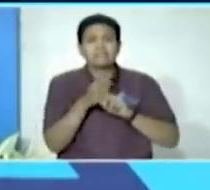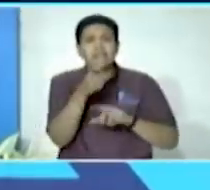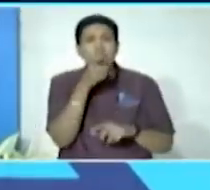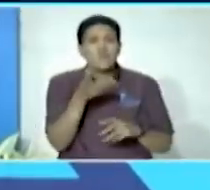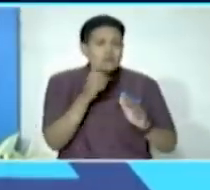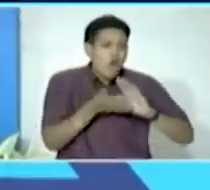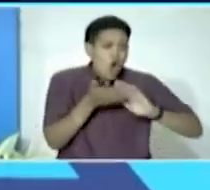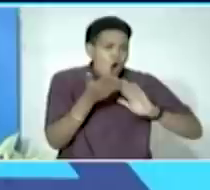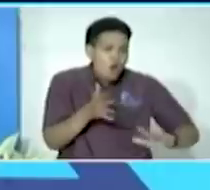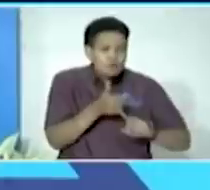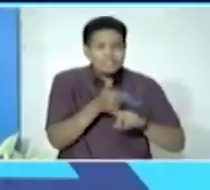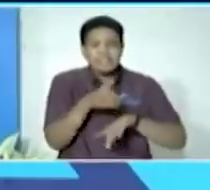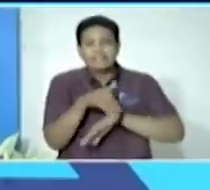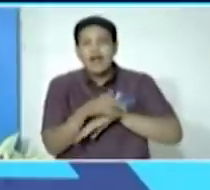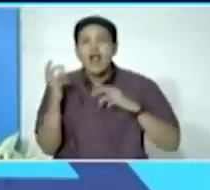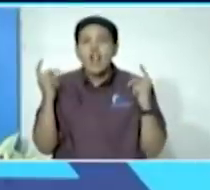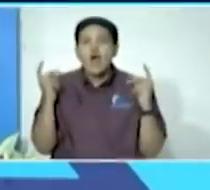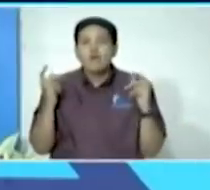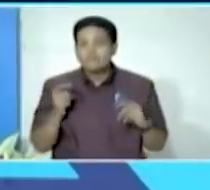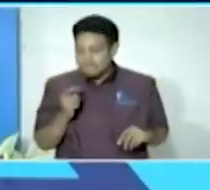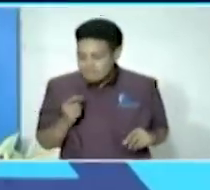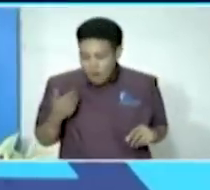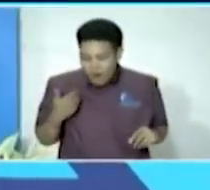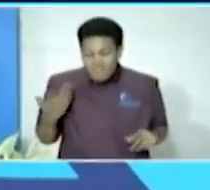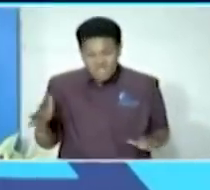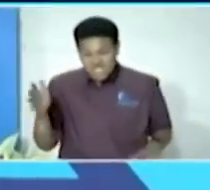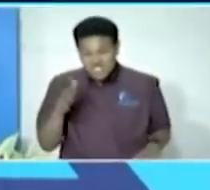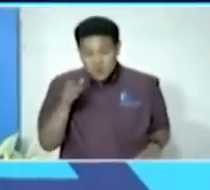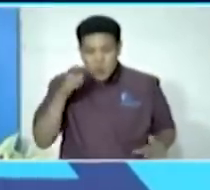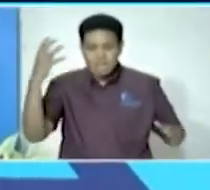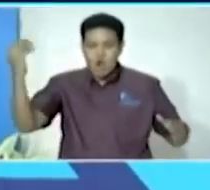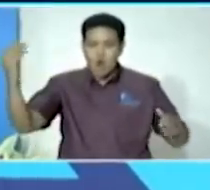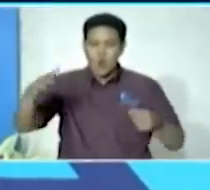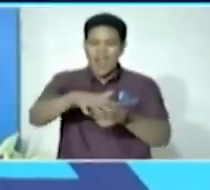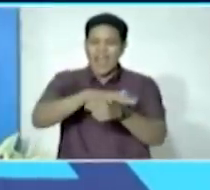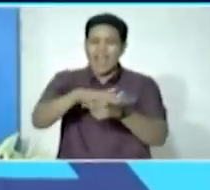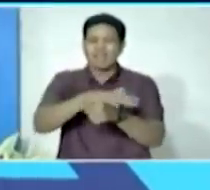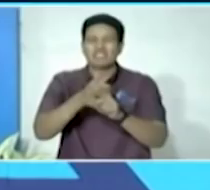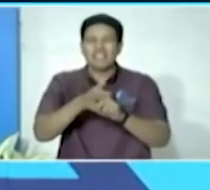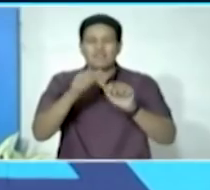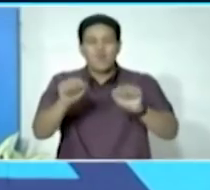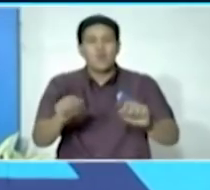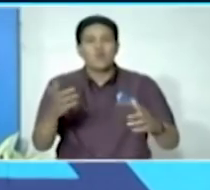operators of nightclubs who have outdoor areas that could be used to